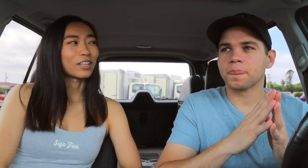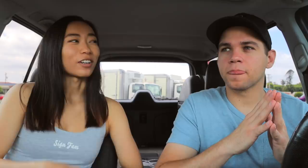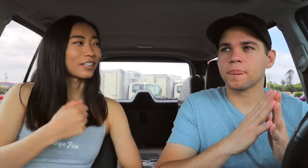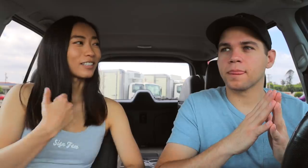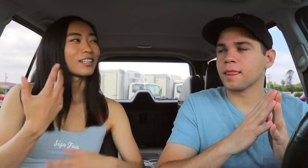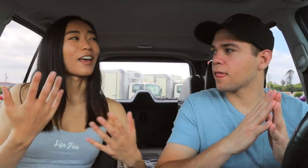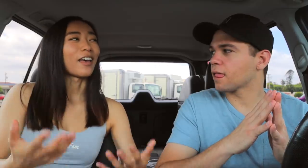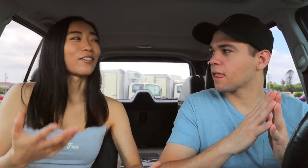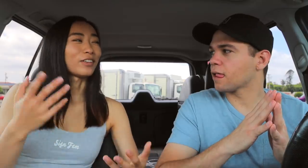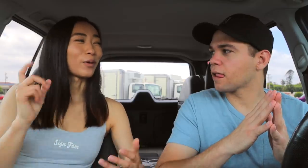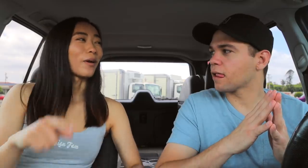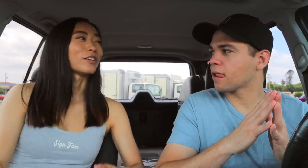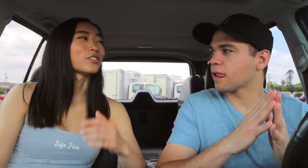Sorry, that's a heavy question